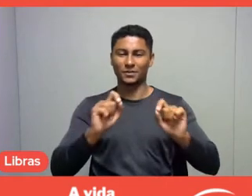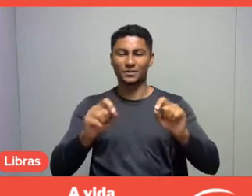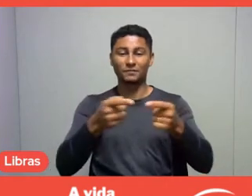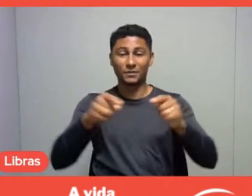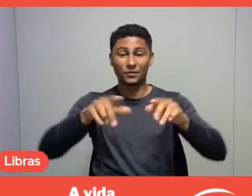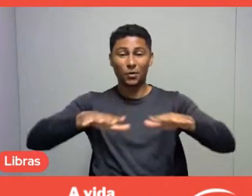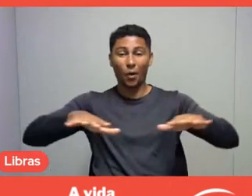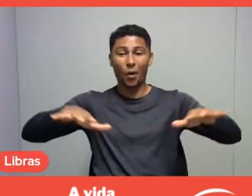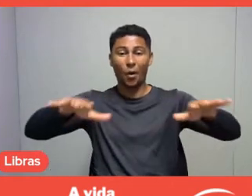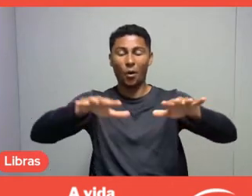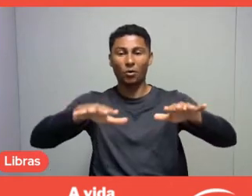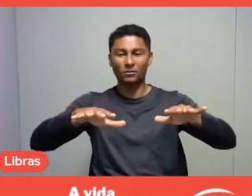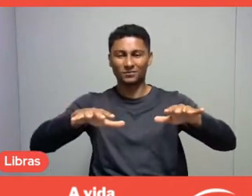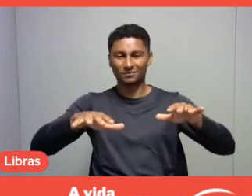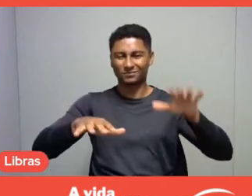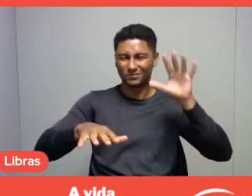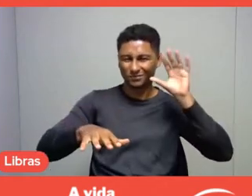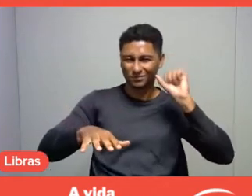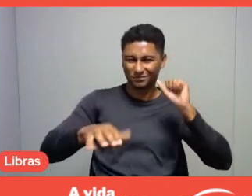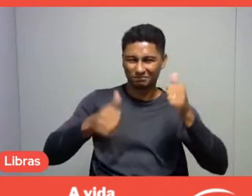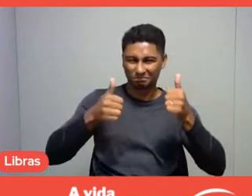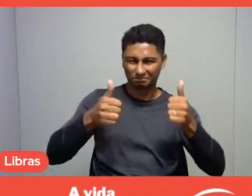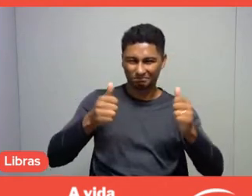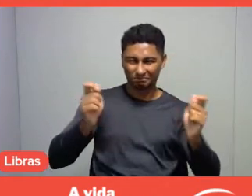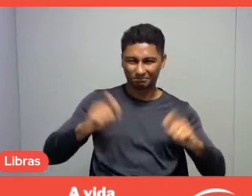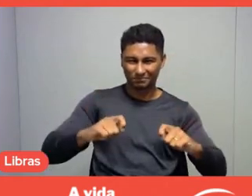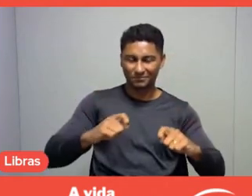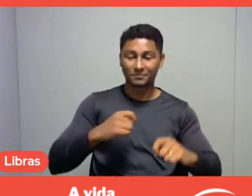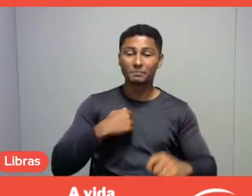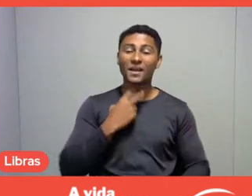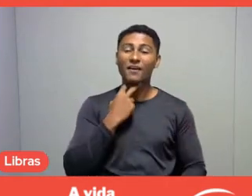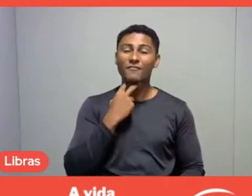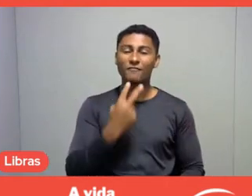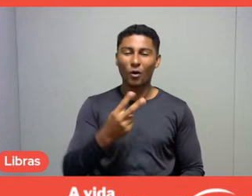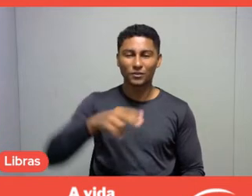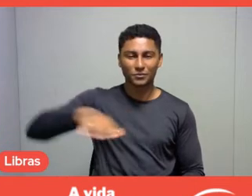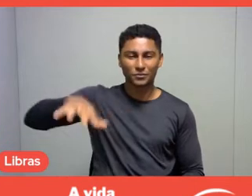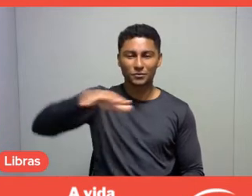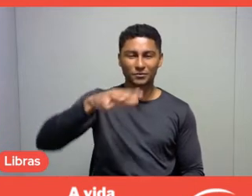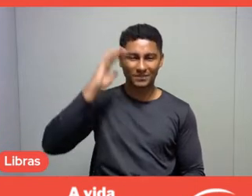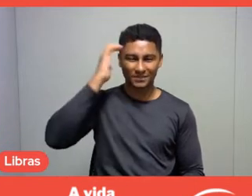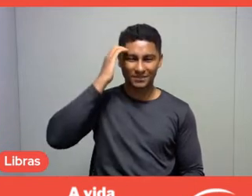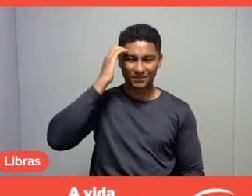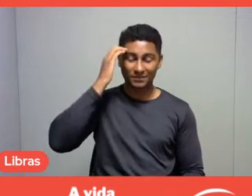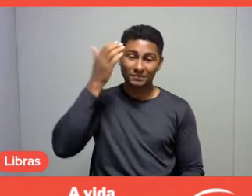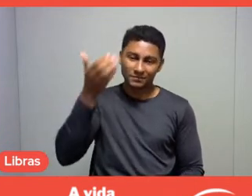is that my voice sounds clean, clear, and that it provokes reflections,